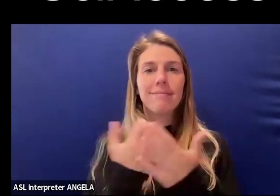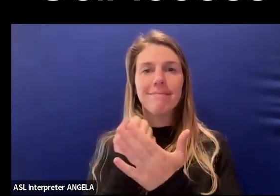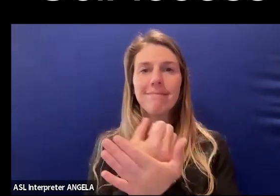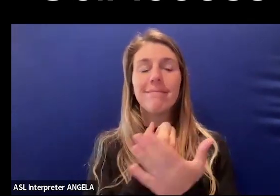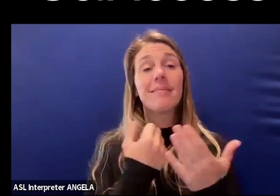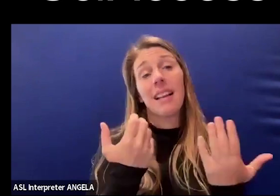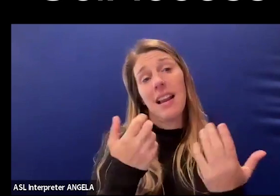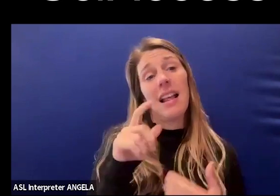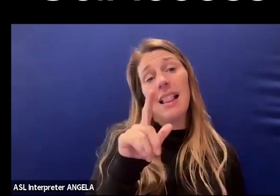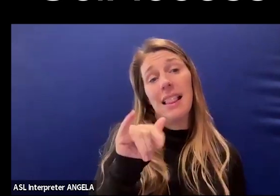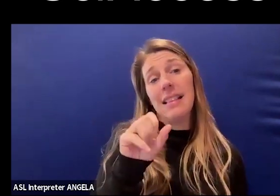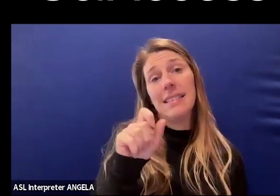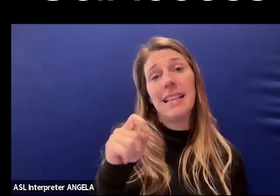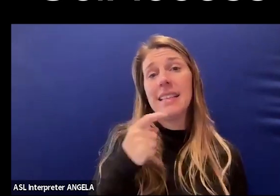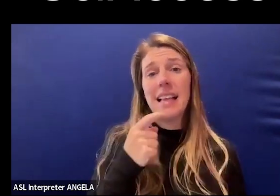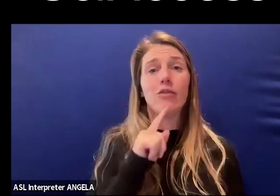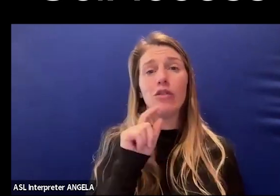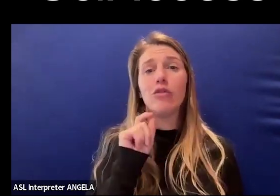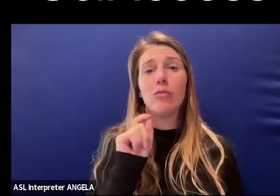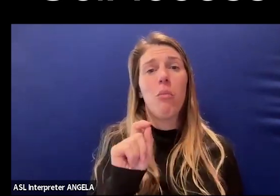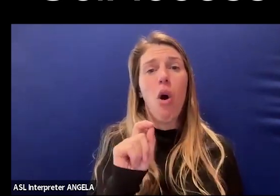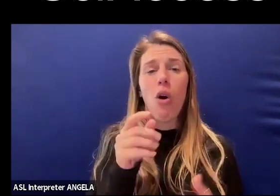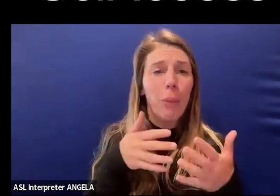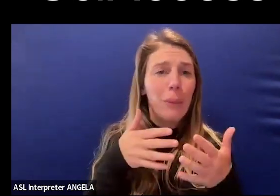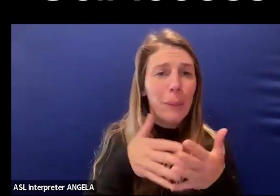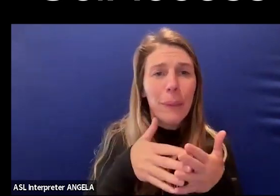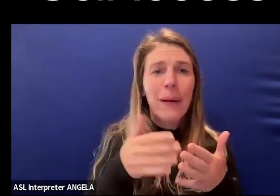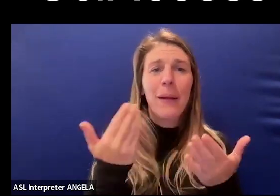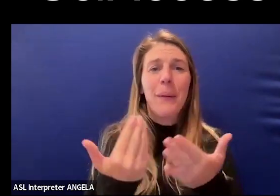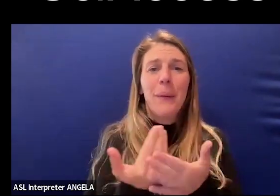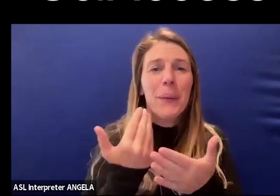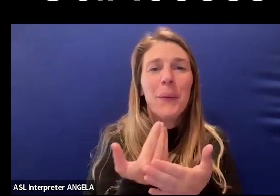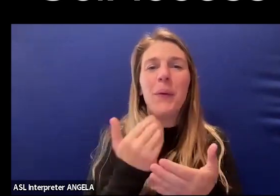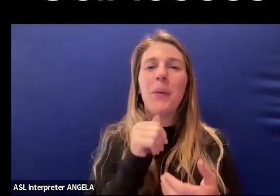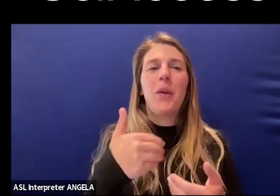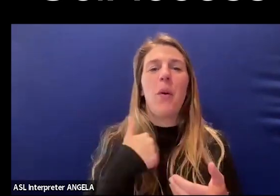Like Lisette said, it's very small and grassroots right now, so we don't have all the formal channels,